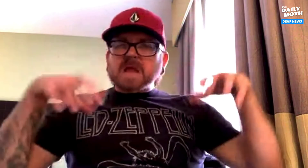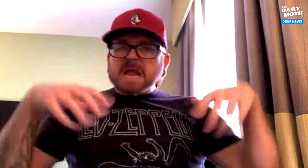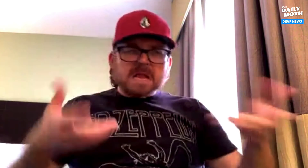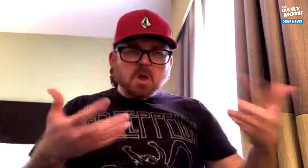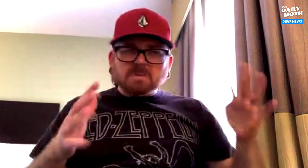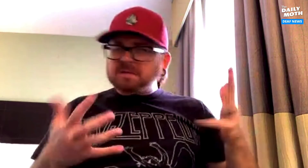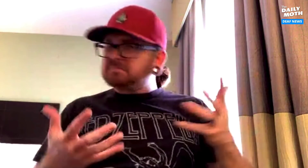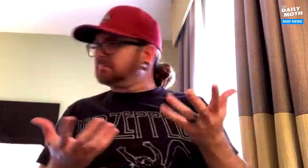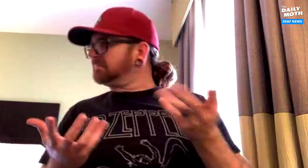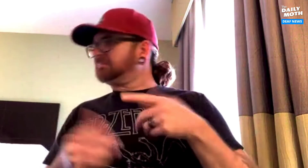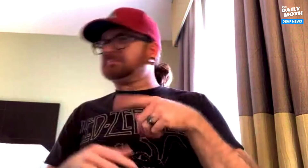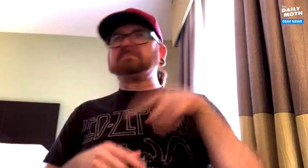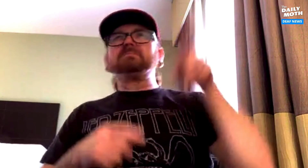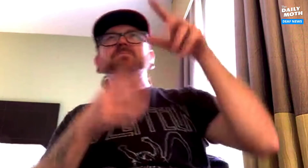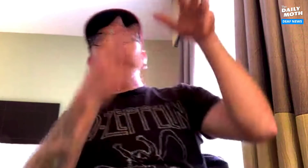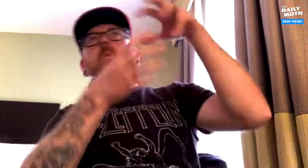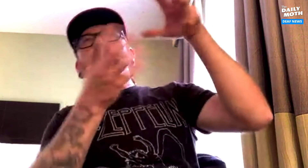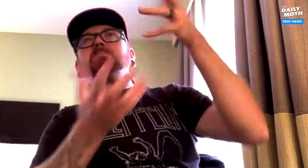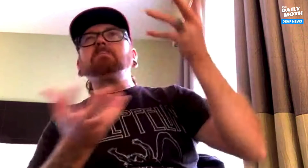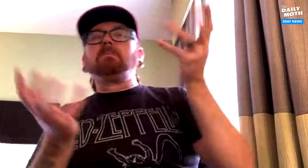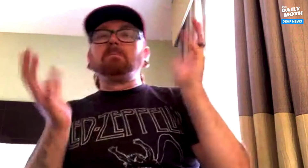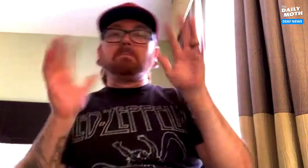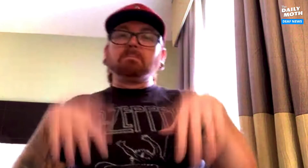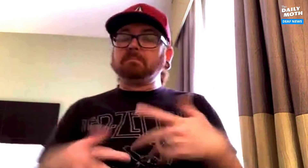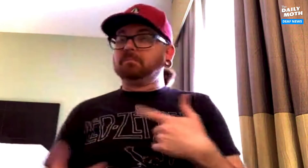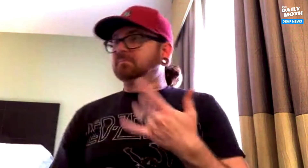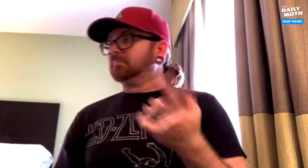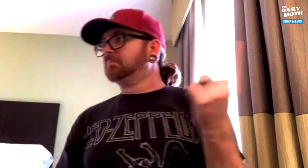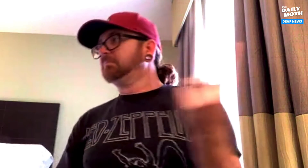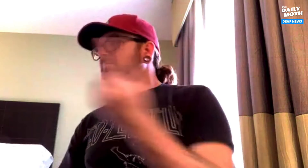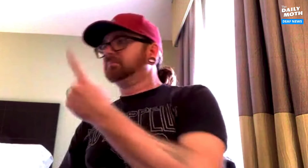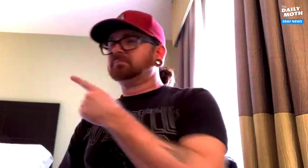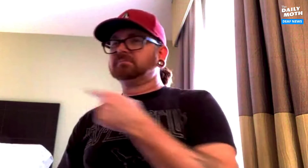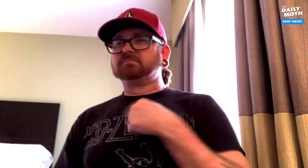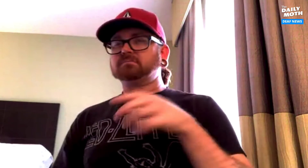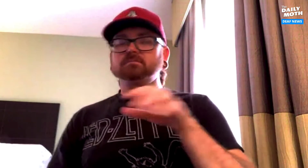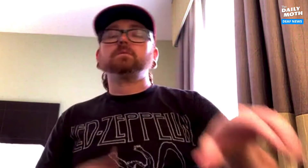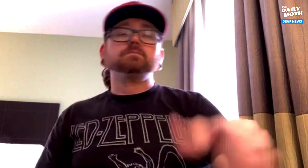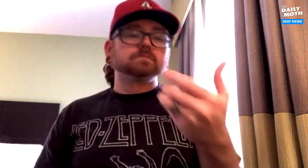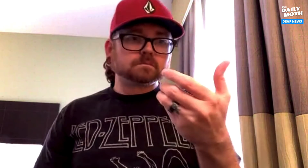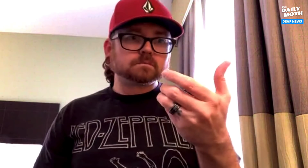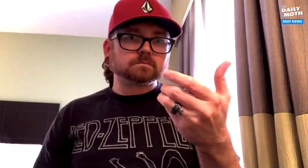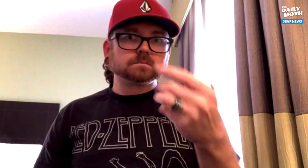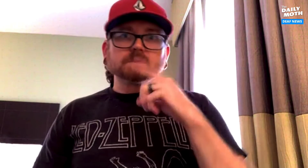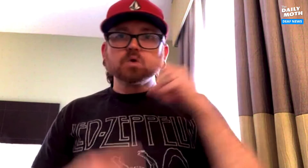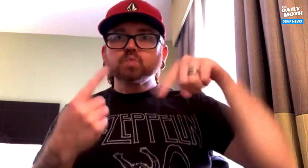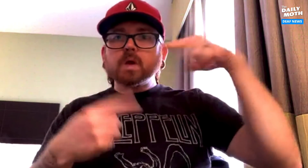It looked like it was just a rainstorm. I looked at my phone and saw that